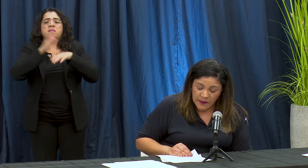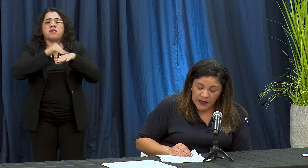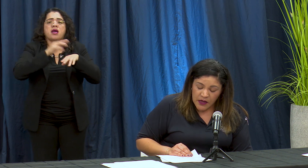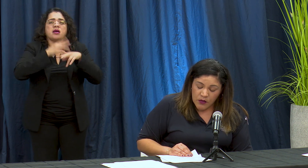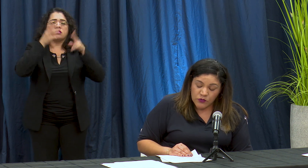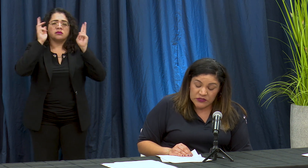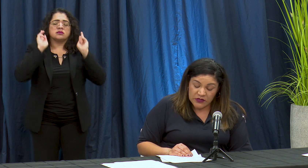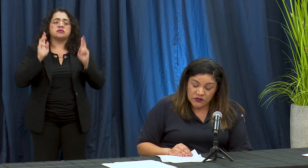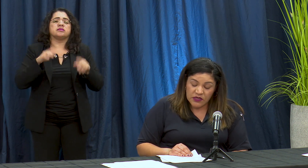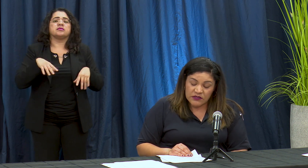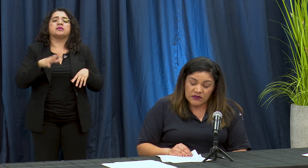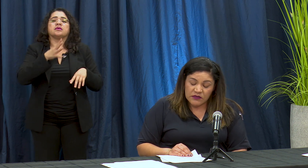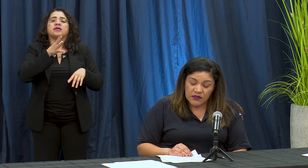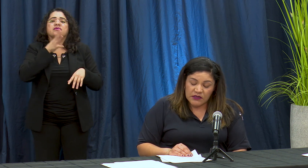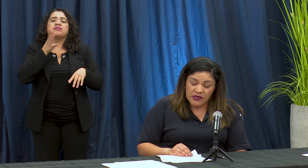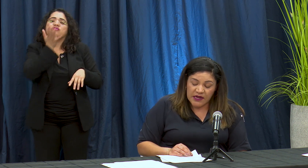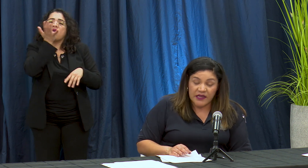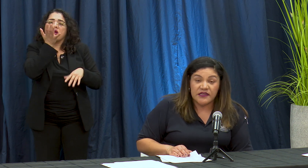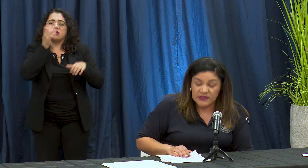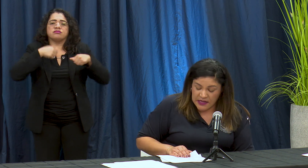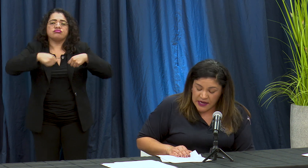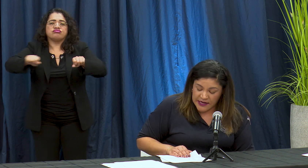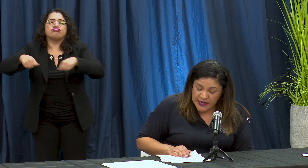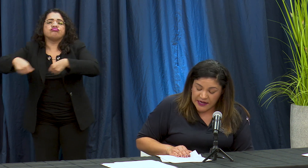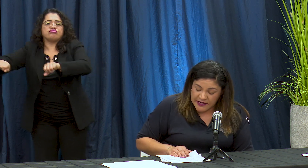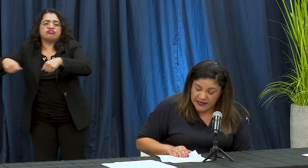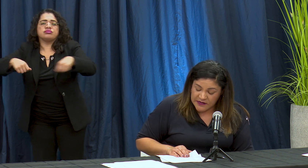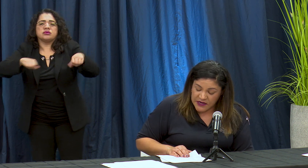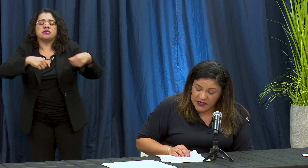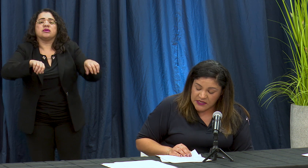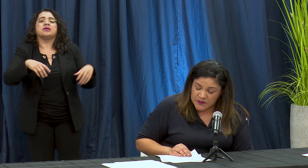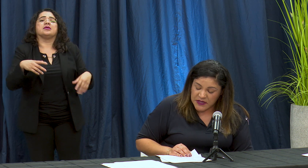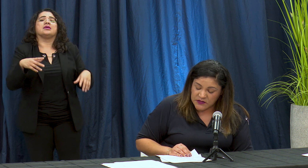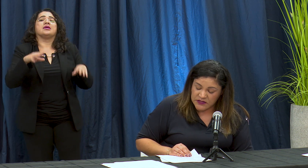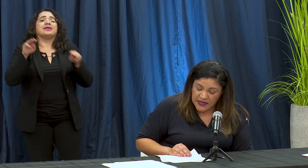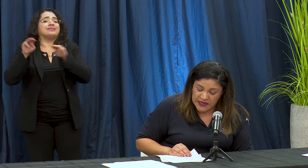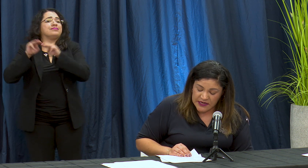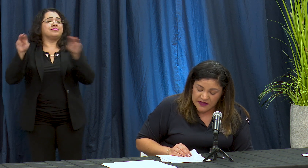musio's que que tienen areas and i al aire libre y es Paseos de galleria